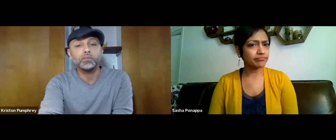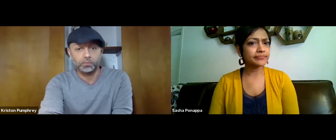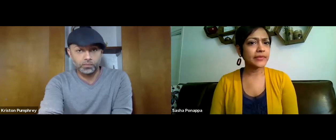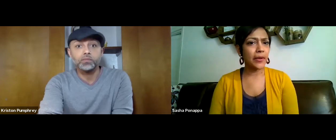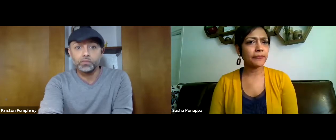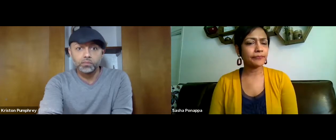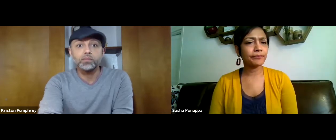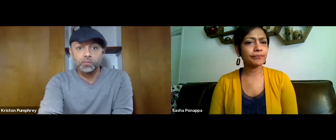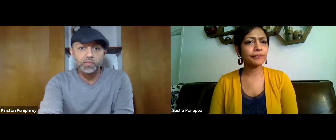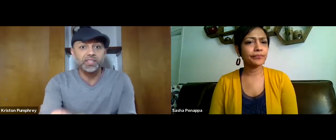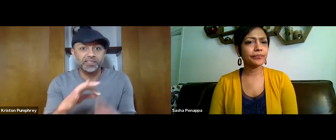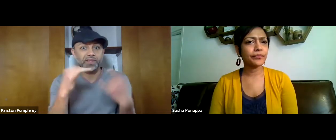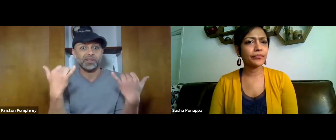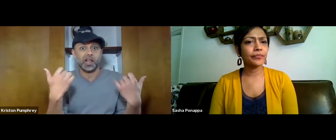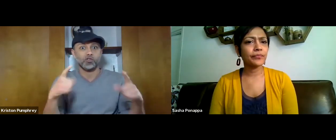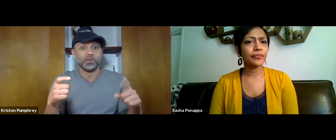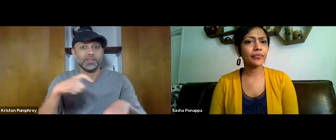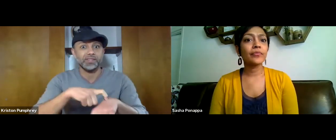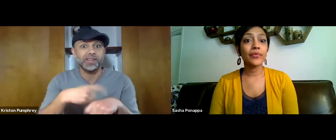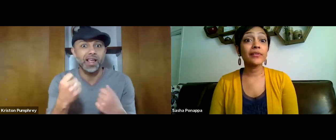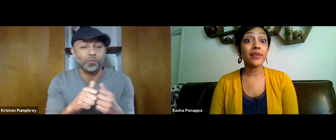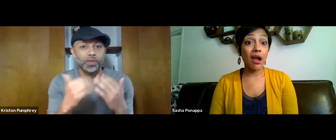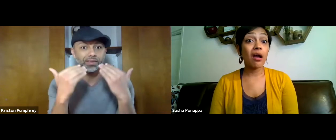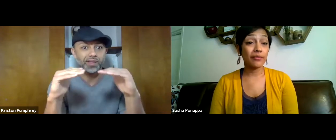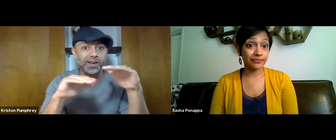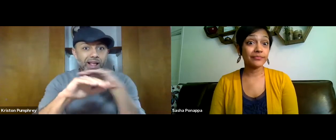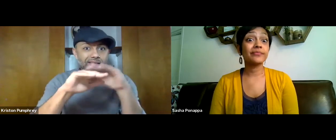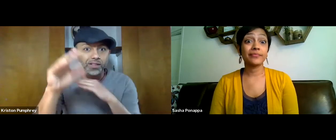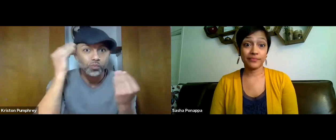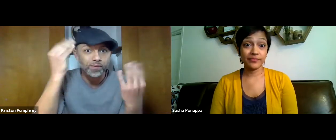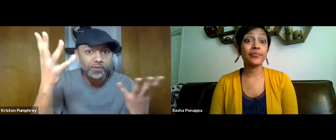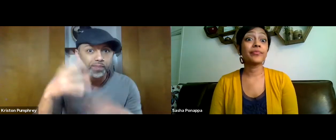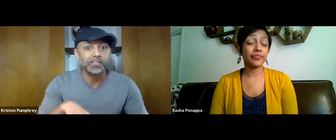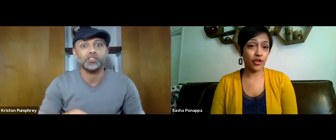because you're helping a marginalized, the deaf or hard of hearing individual.